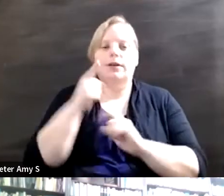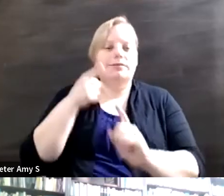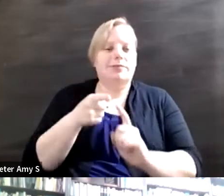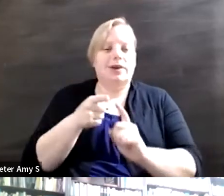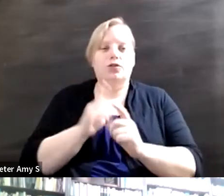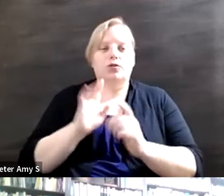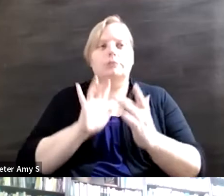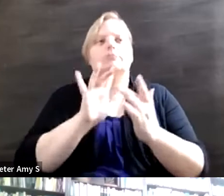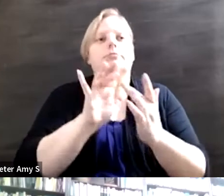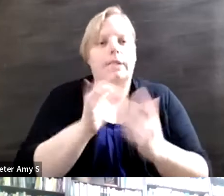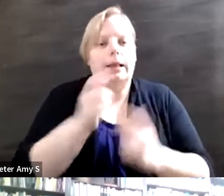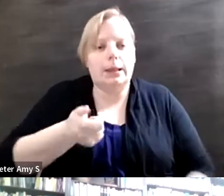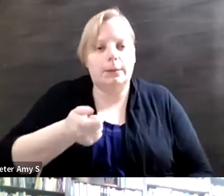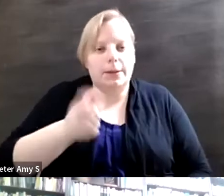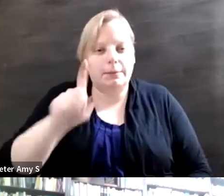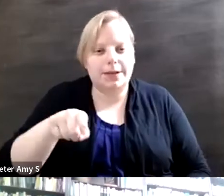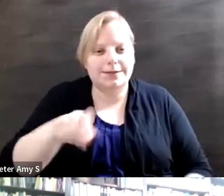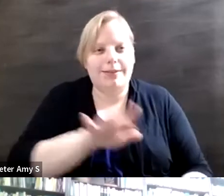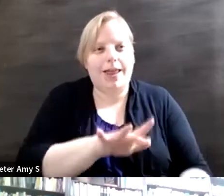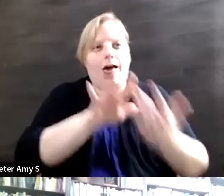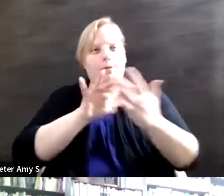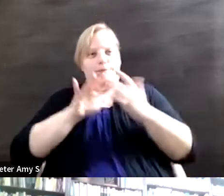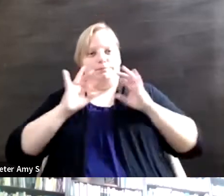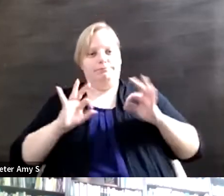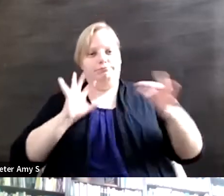and the disability community reaching back as well.